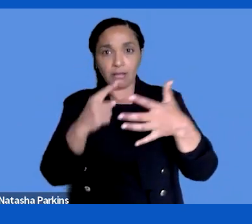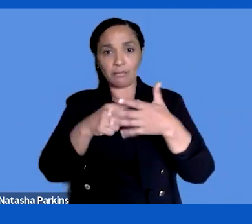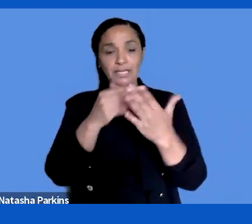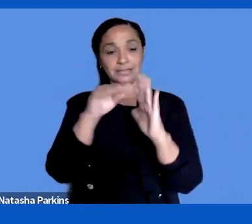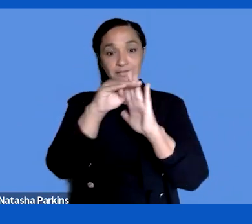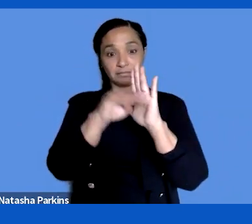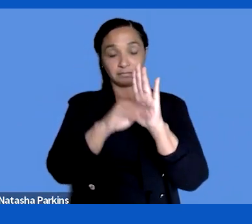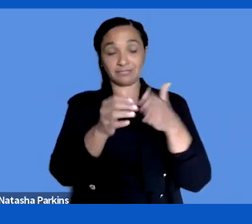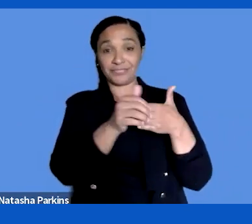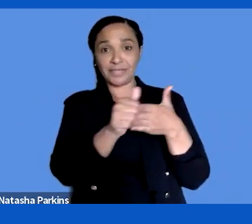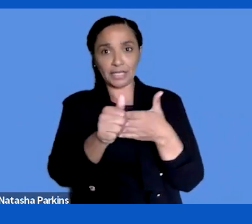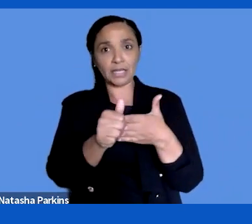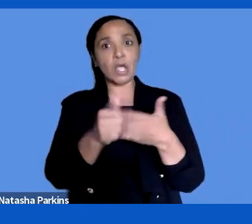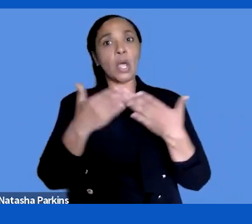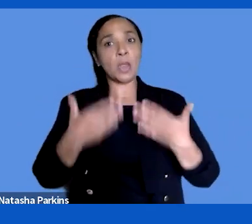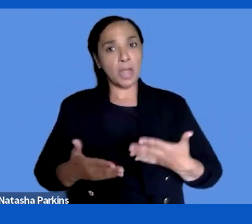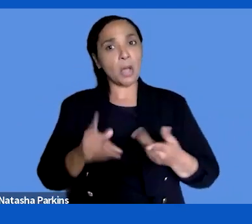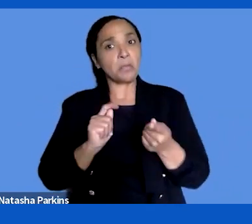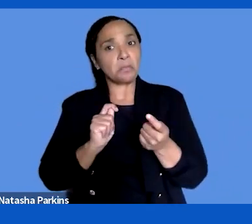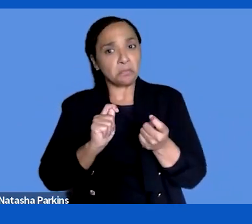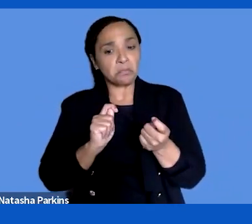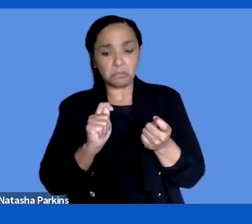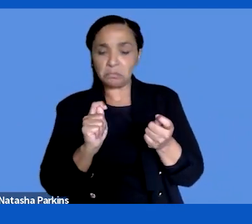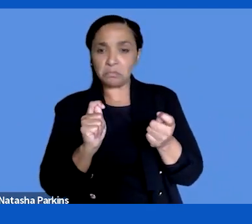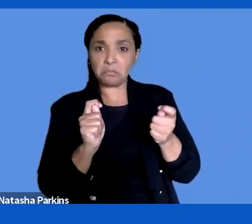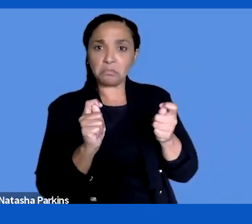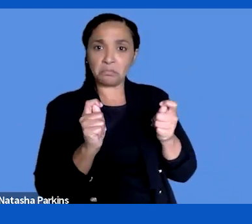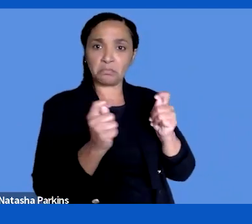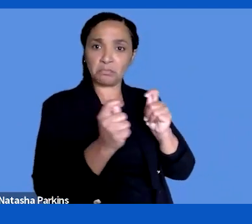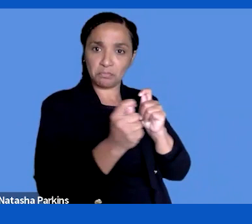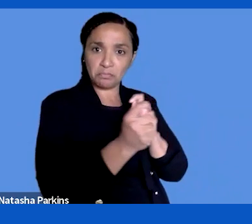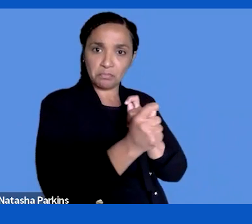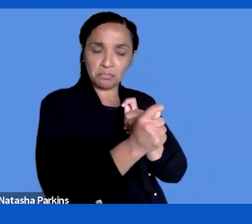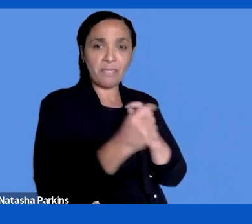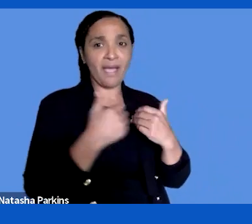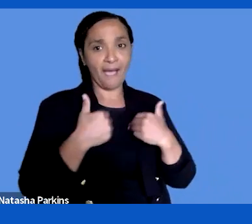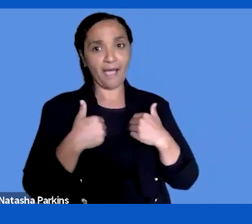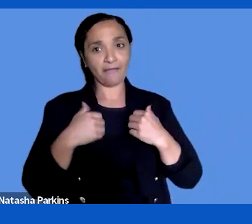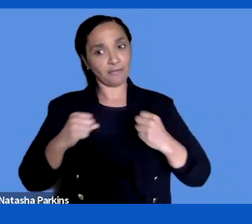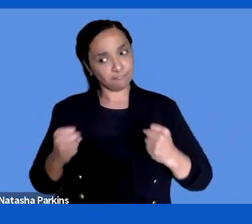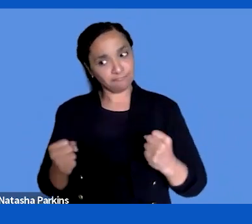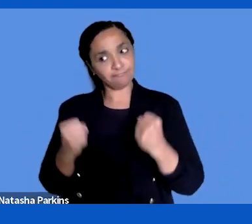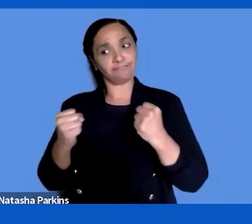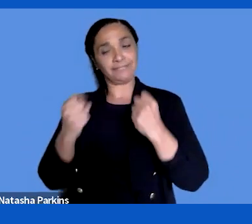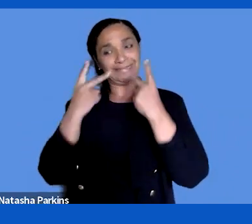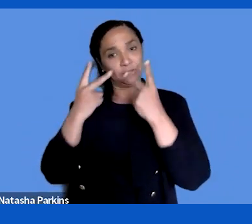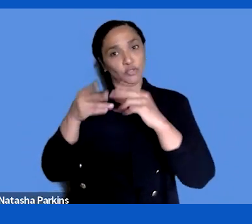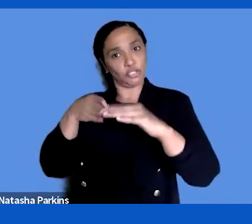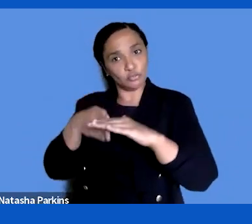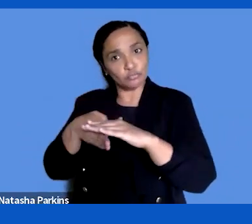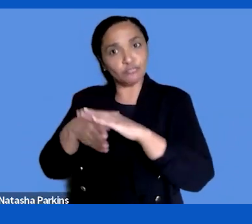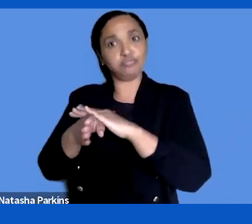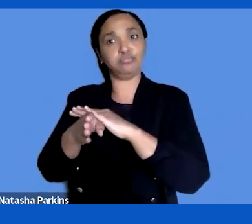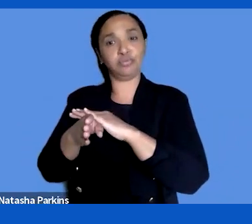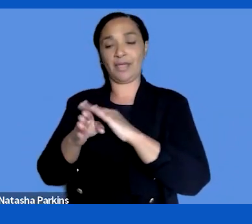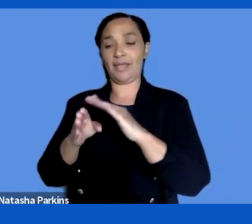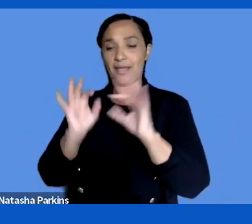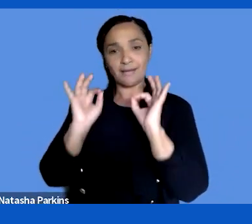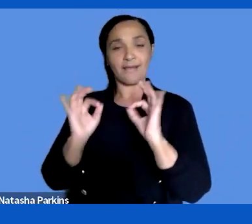slowly starting to evolve into a more proactive way of looking at accessibility. I think the